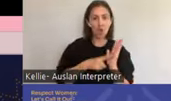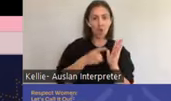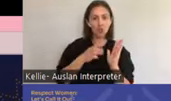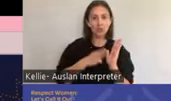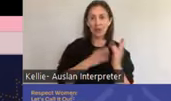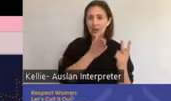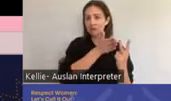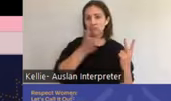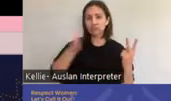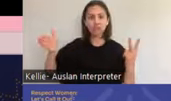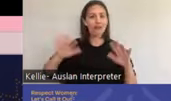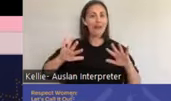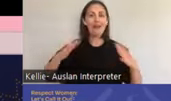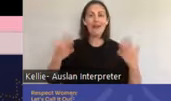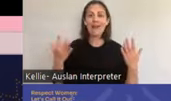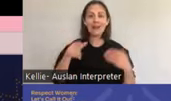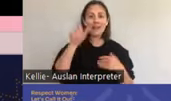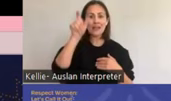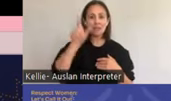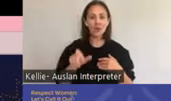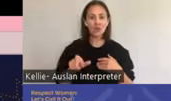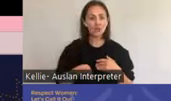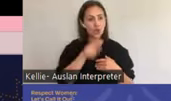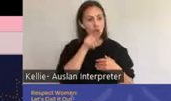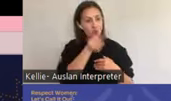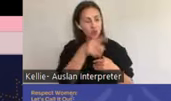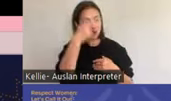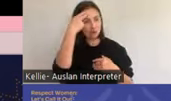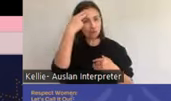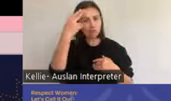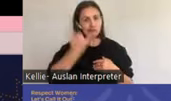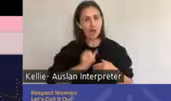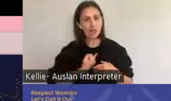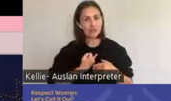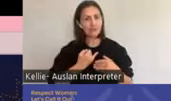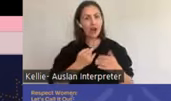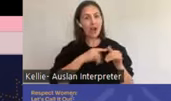anyone who lives and identifies as a woman. In reference to women, our work in sexual